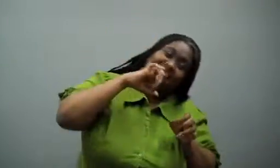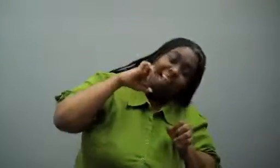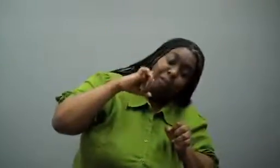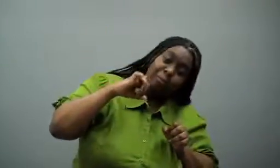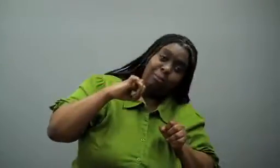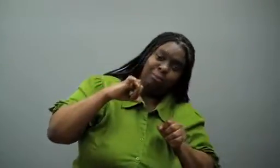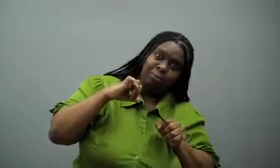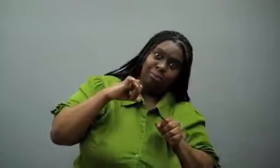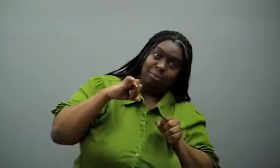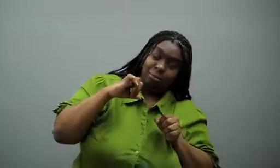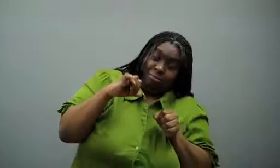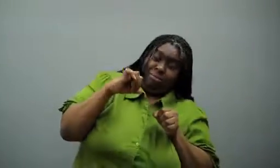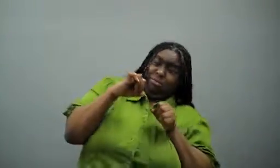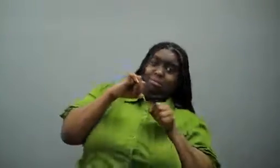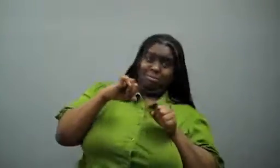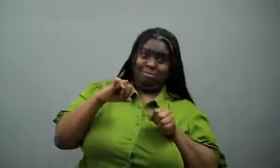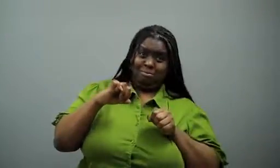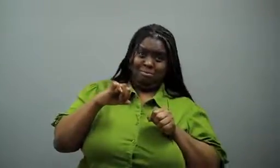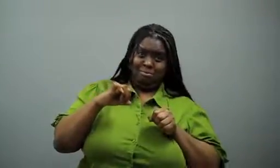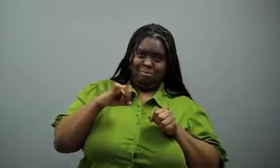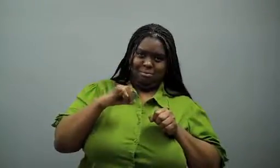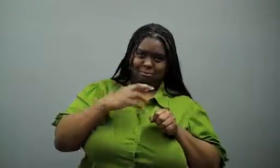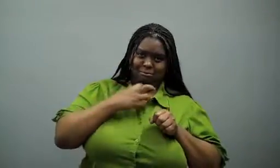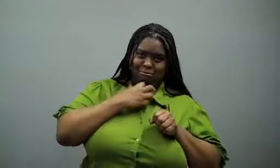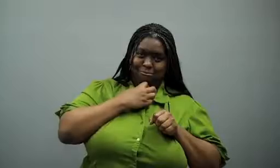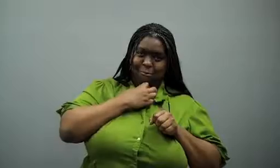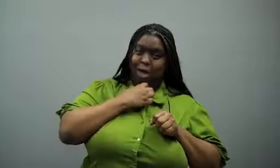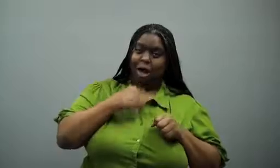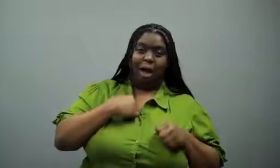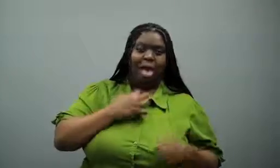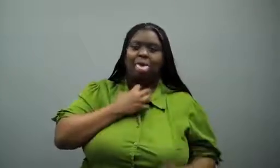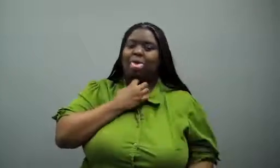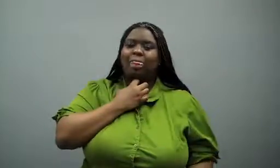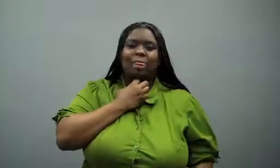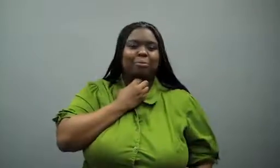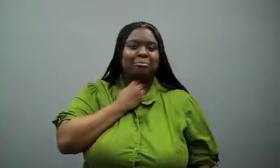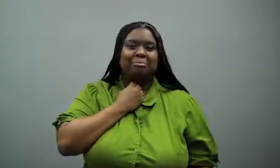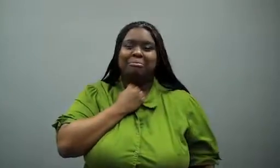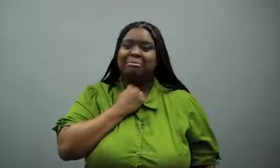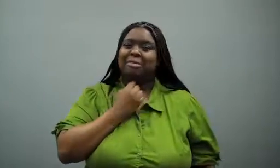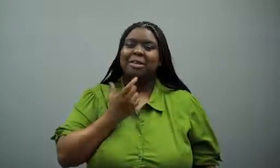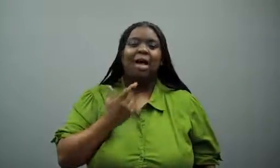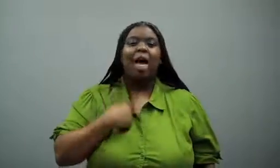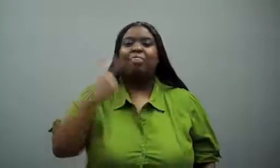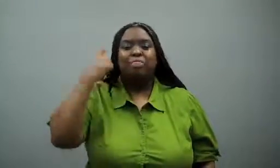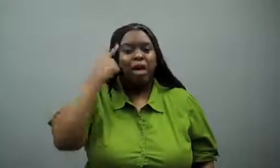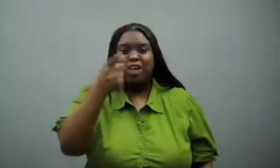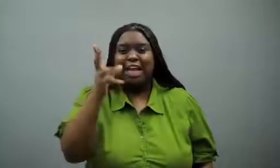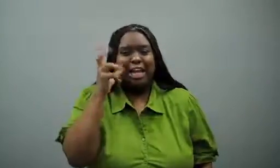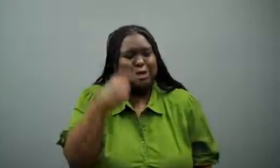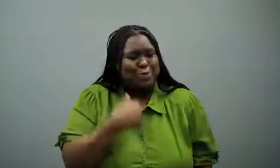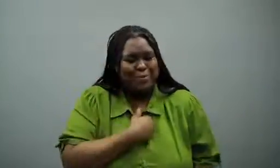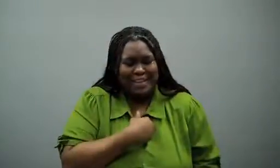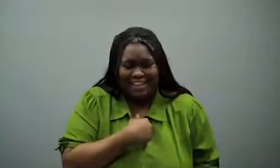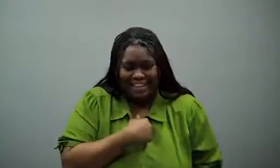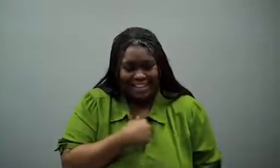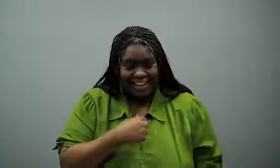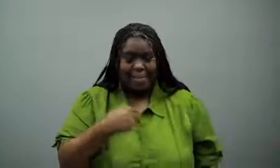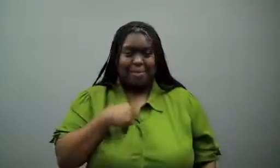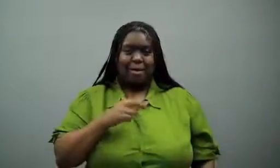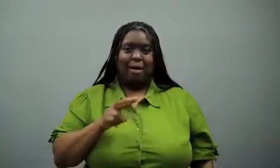Whoa.. I didn't know what to say.. I thought she heard me!